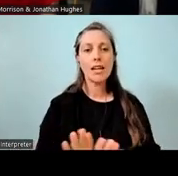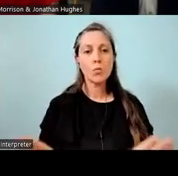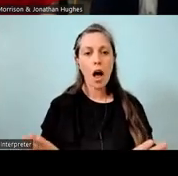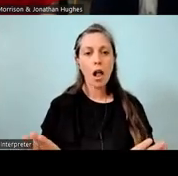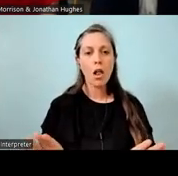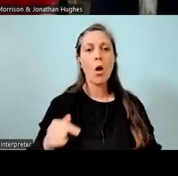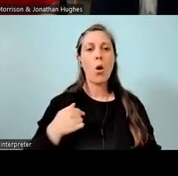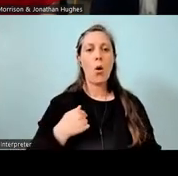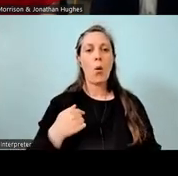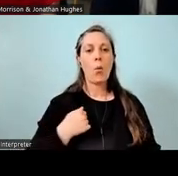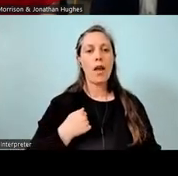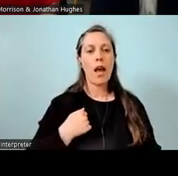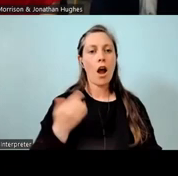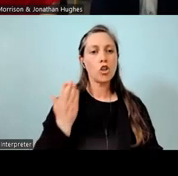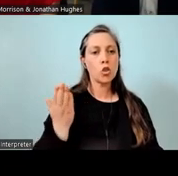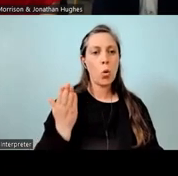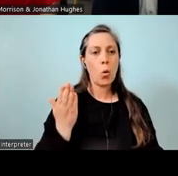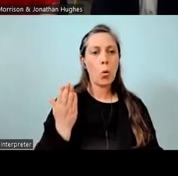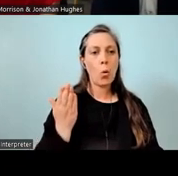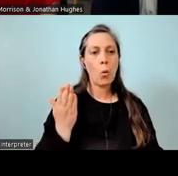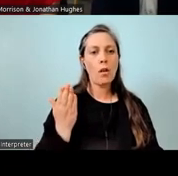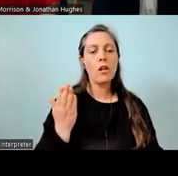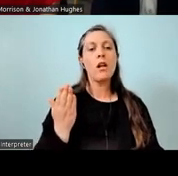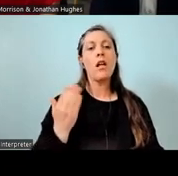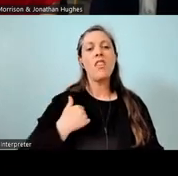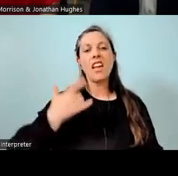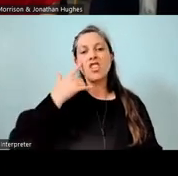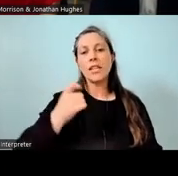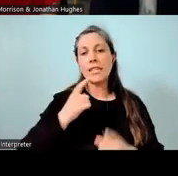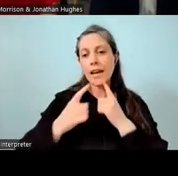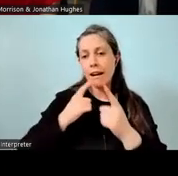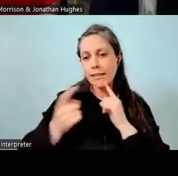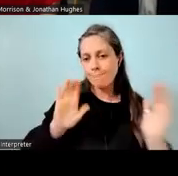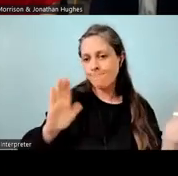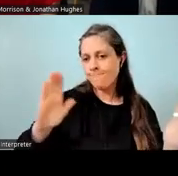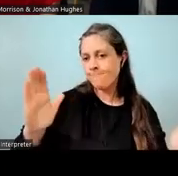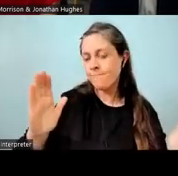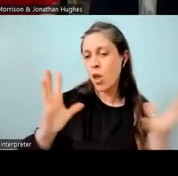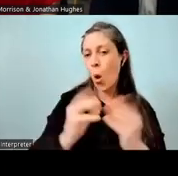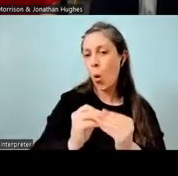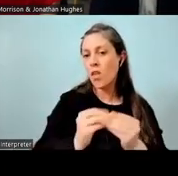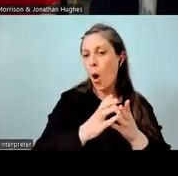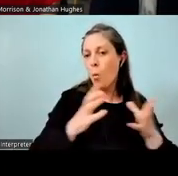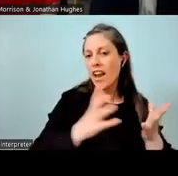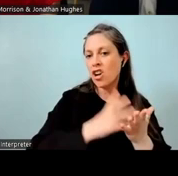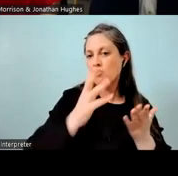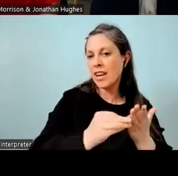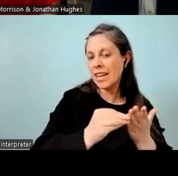so if there's some adjustments we make, obviously the data that shows maybe there's something that we need to work on, we do specific lessons on those,